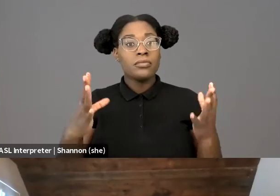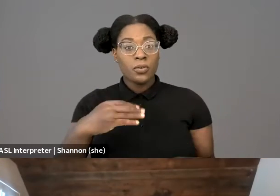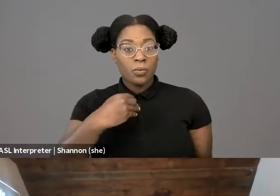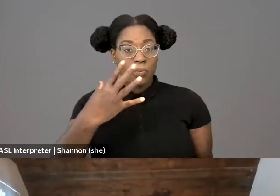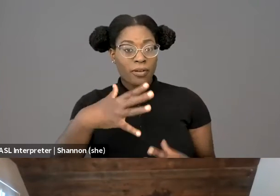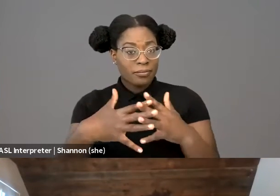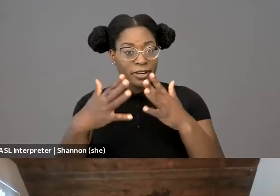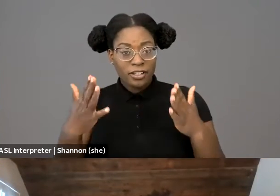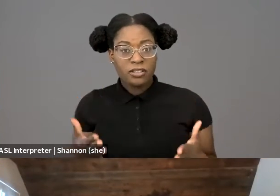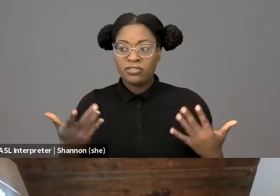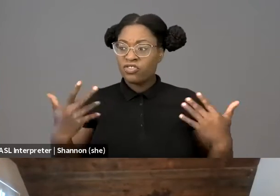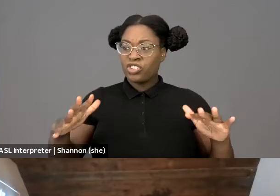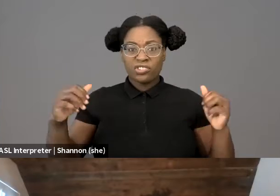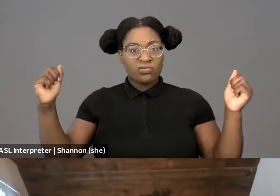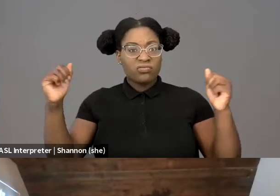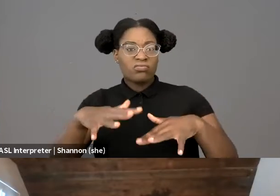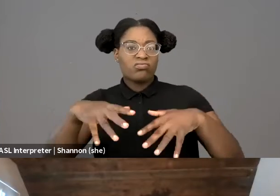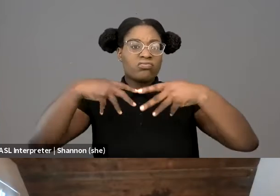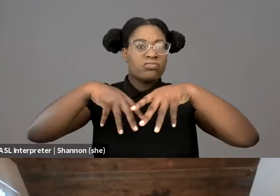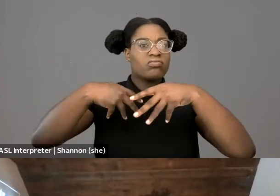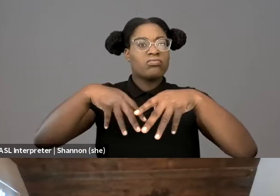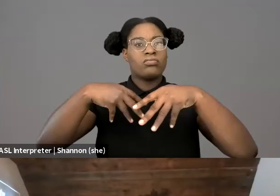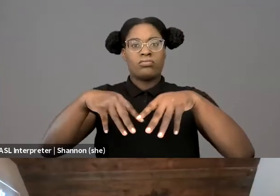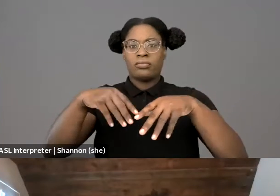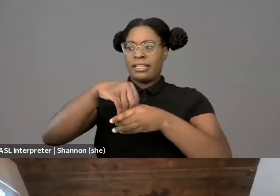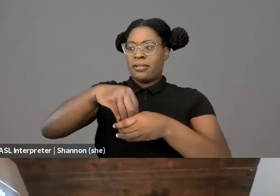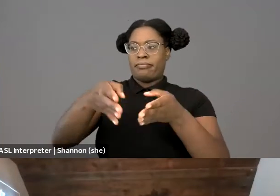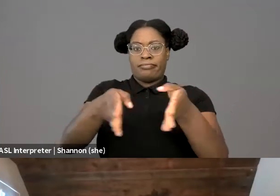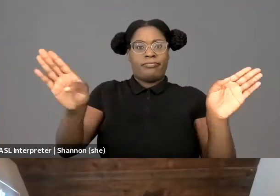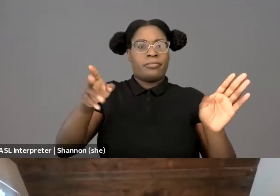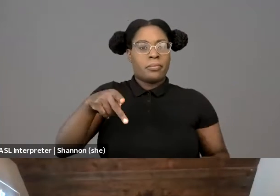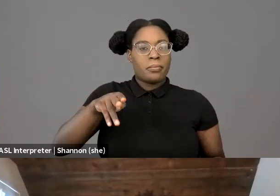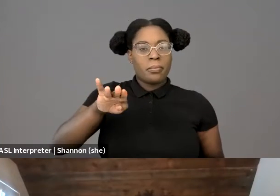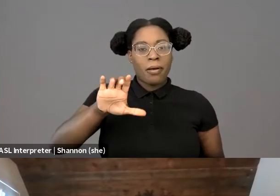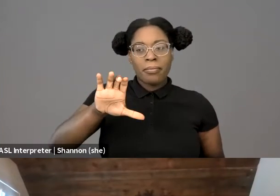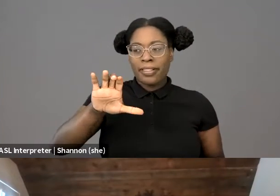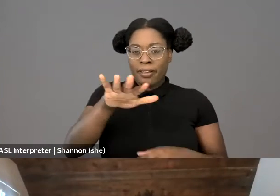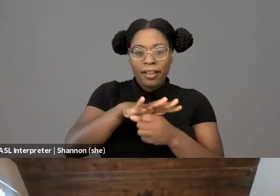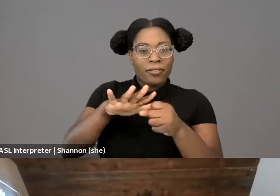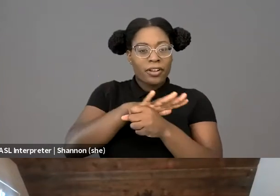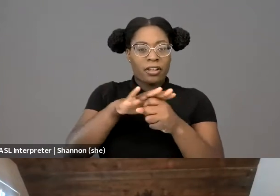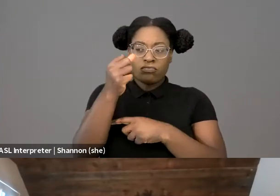to petition the government for redress grievances. However, the constitution and its Bill of Rights have maintained a complex relationship